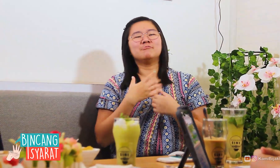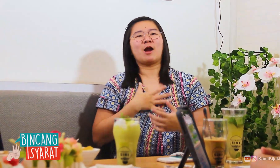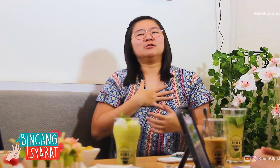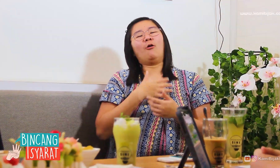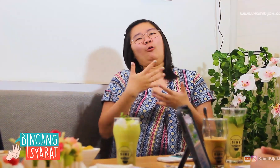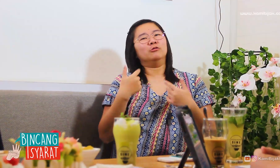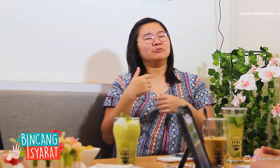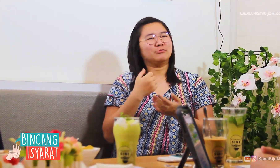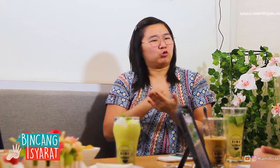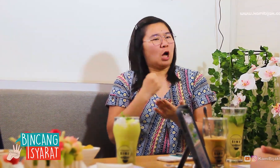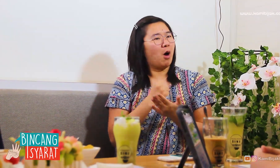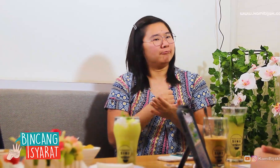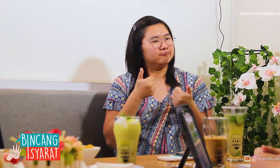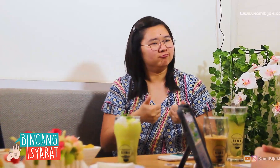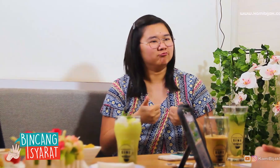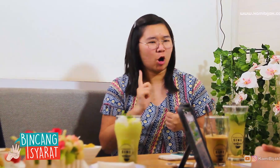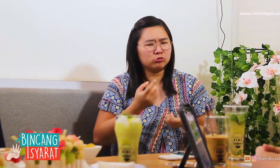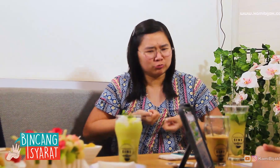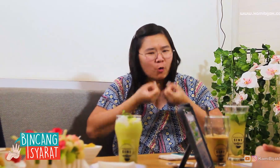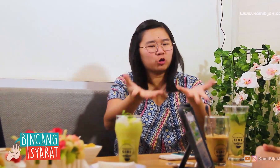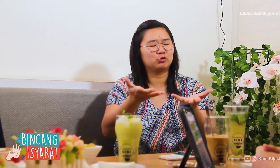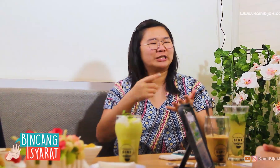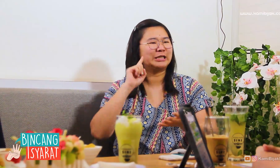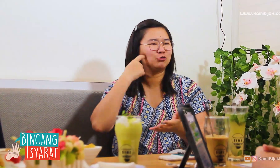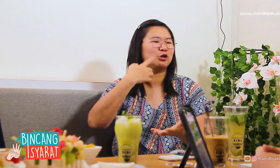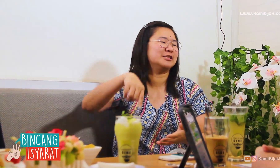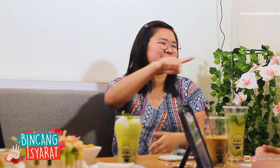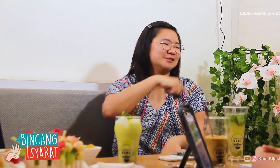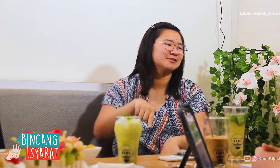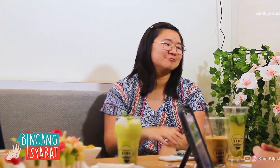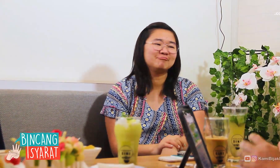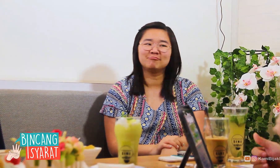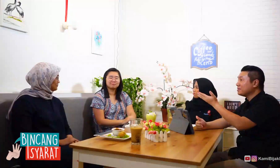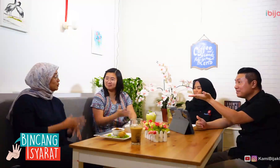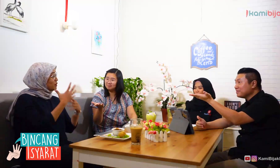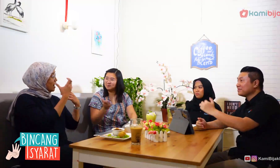So I feel full responsibility to contribute to the Deaf friend. And you?